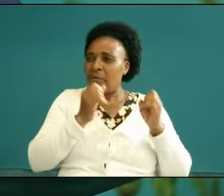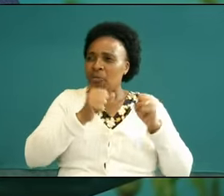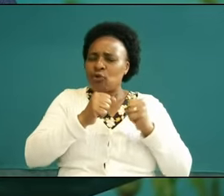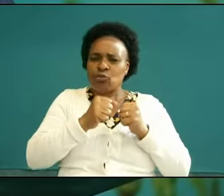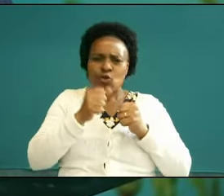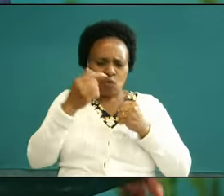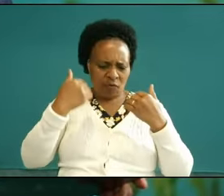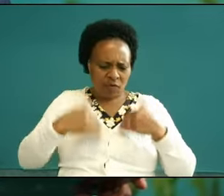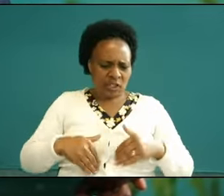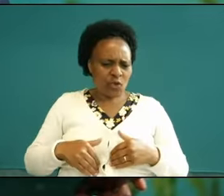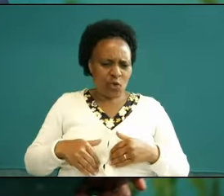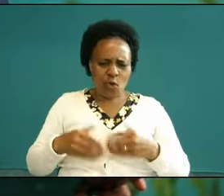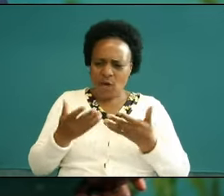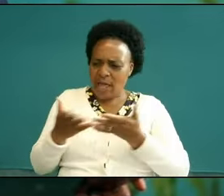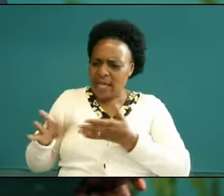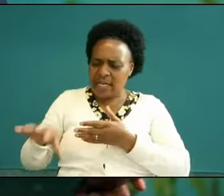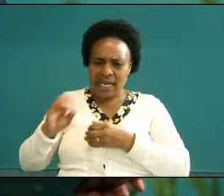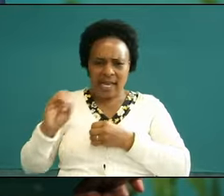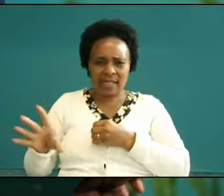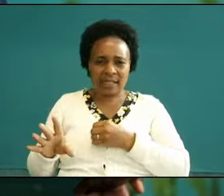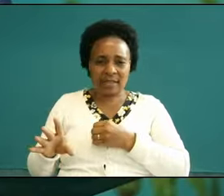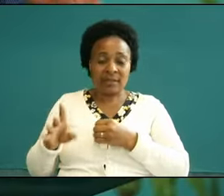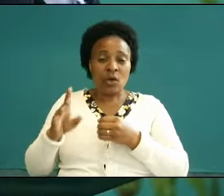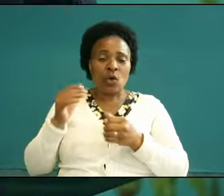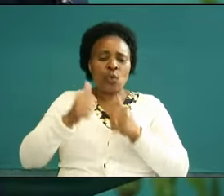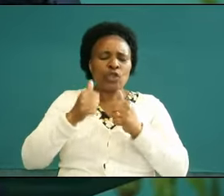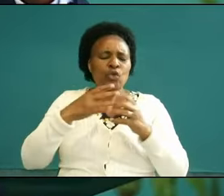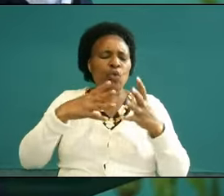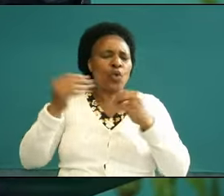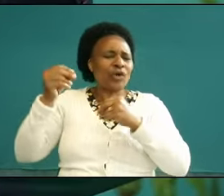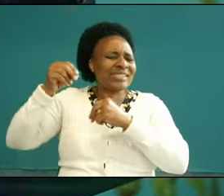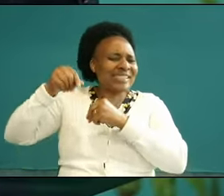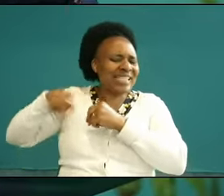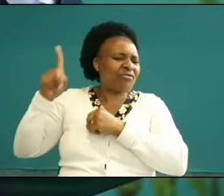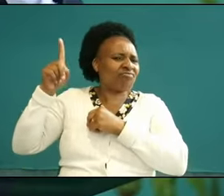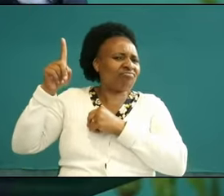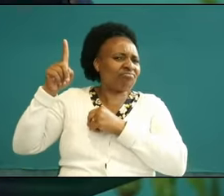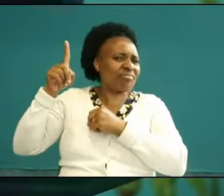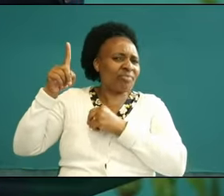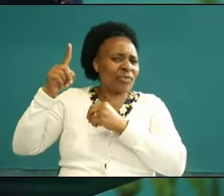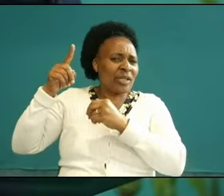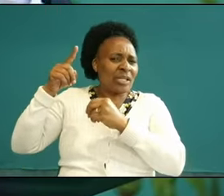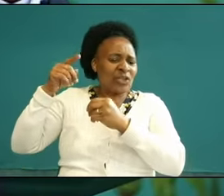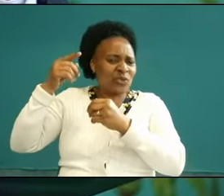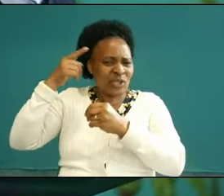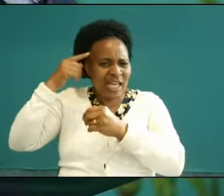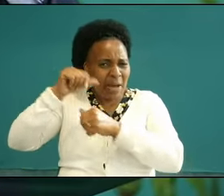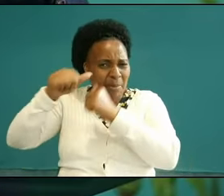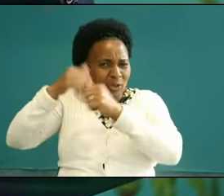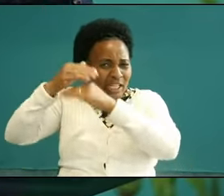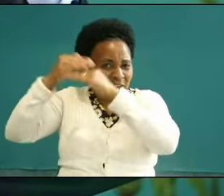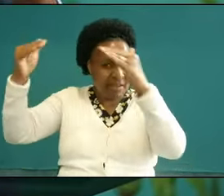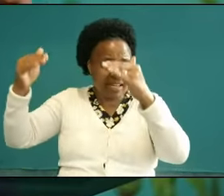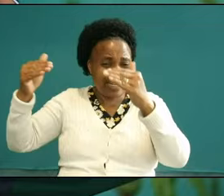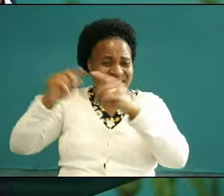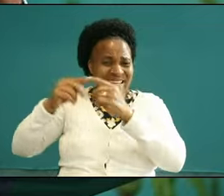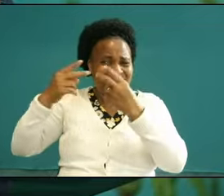physical nature you've got to take yourself to be able to go to the Tre and see how they are